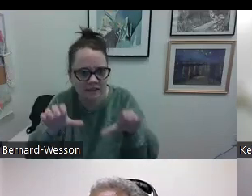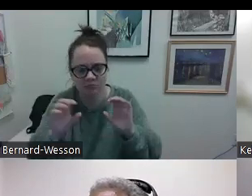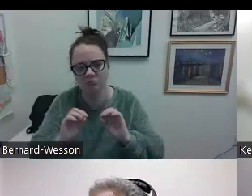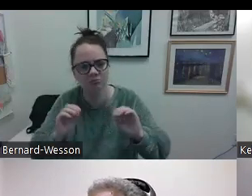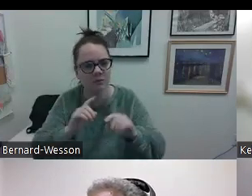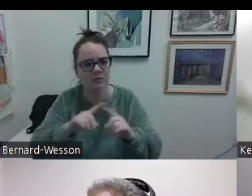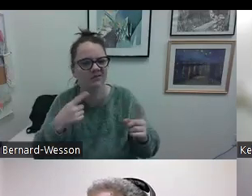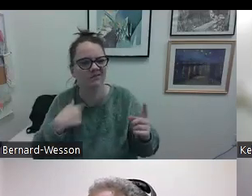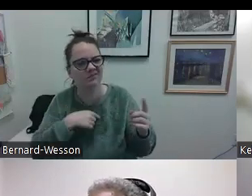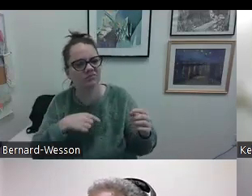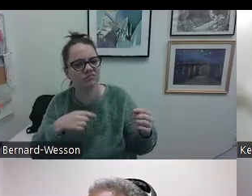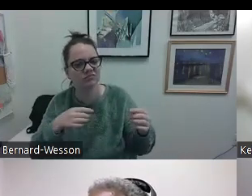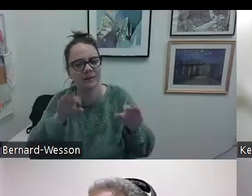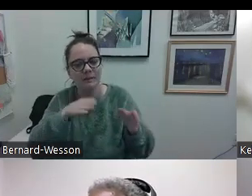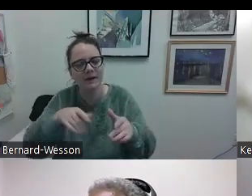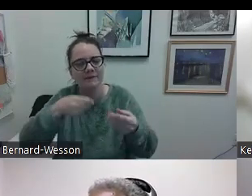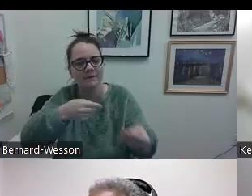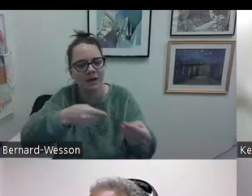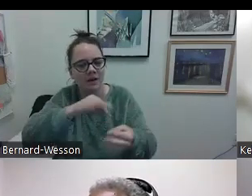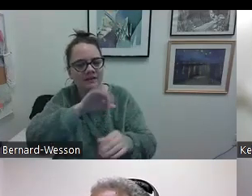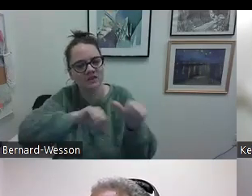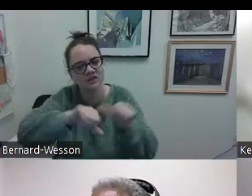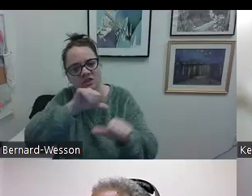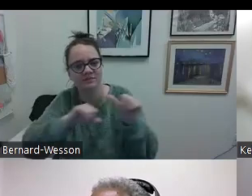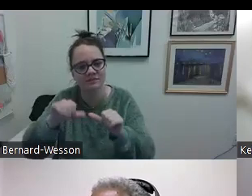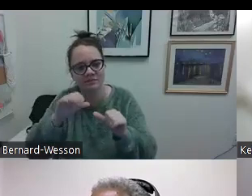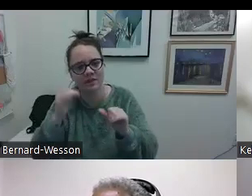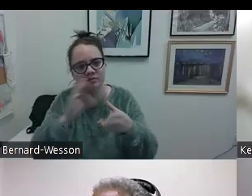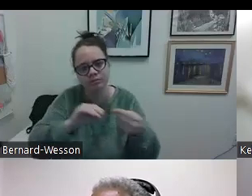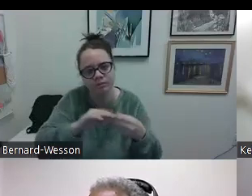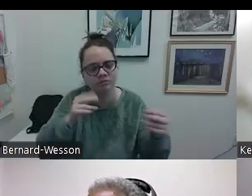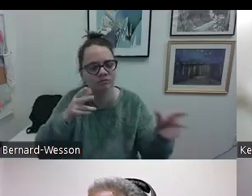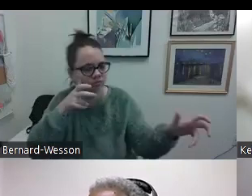I couldn't point a finger on exact conversation and something that came out of it, but how